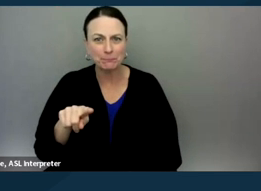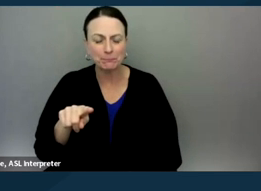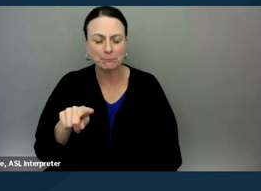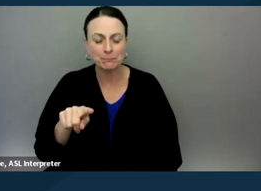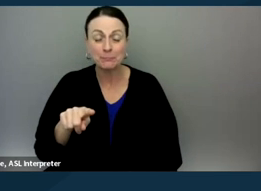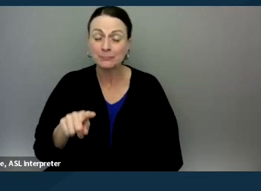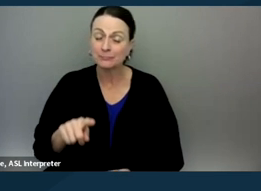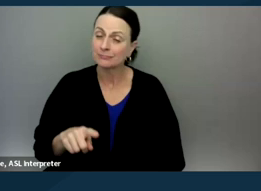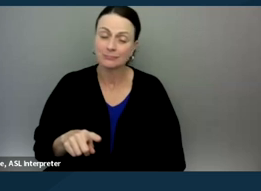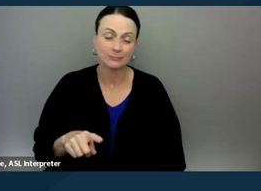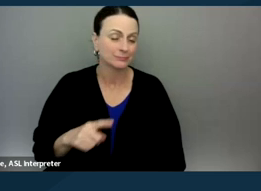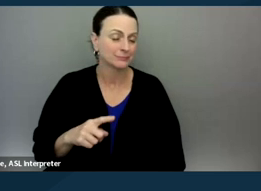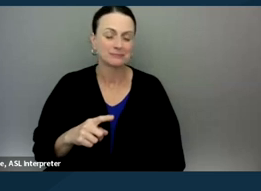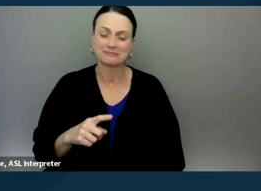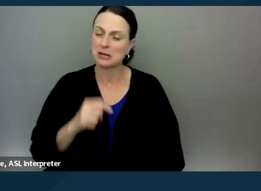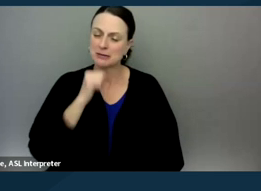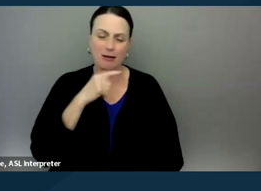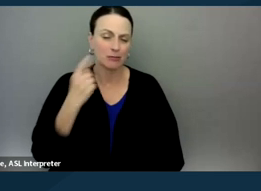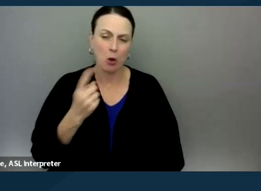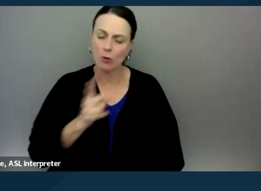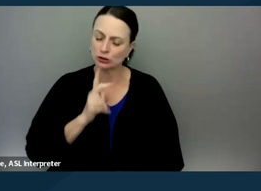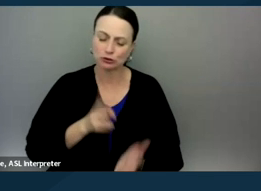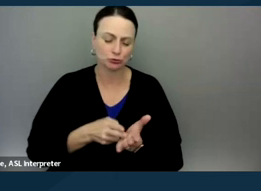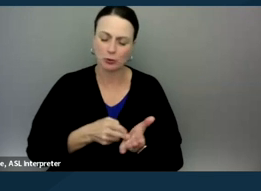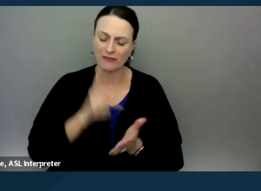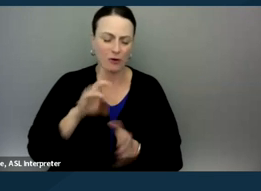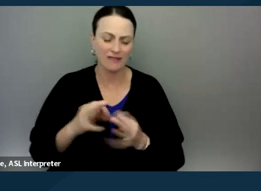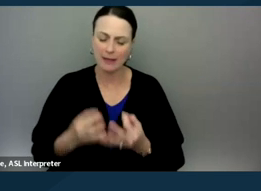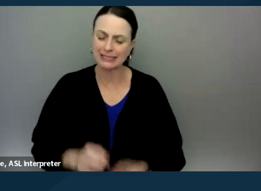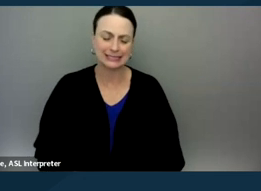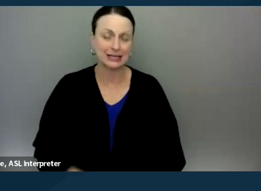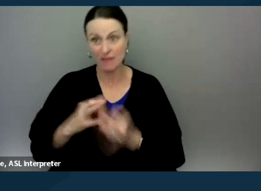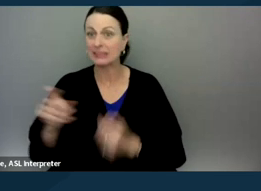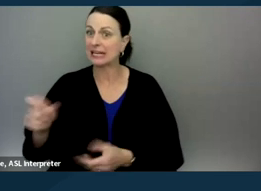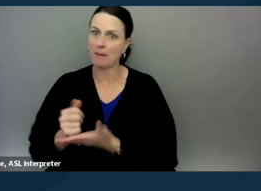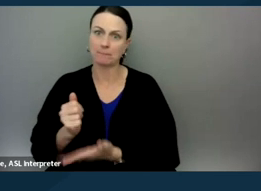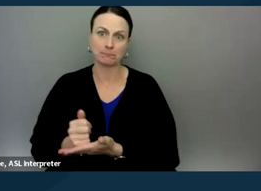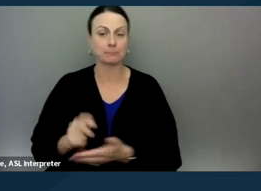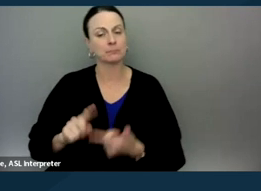that's simply not true for some of our families. Families need help doing that. They may be very intimidated, overwhelmed,